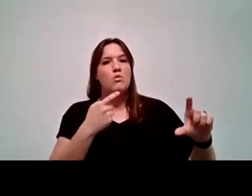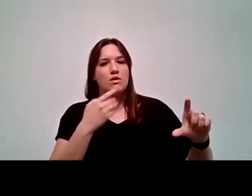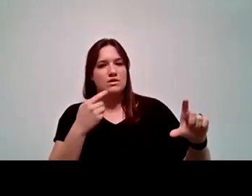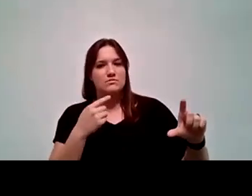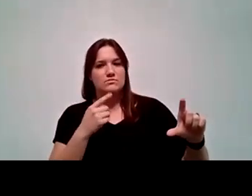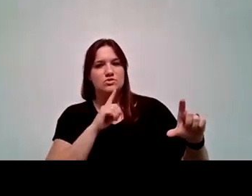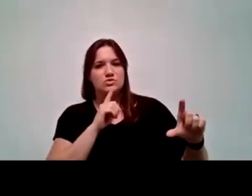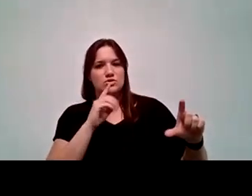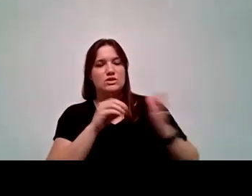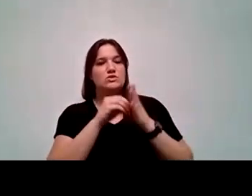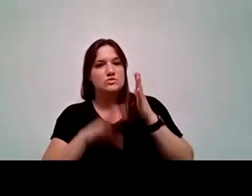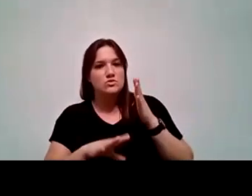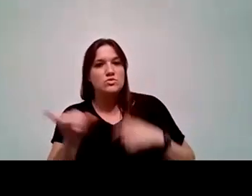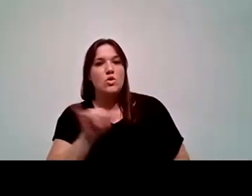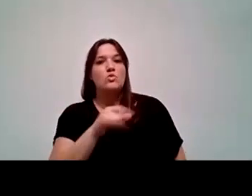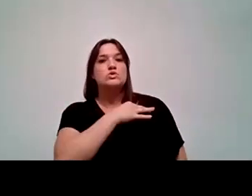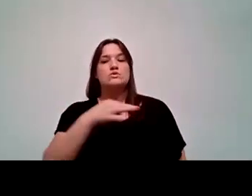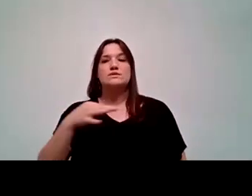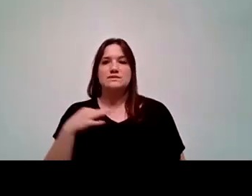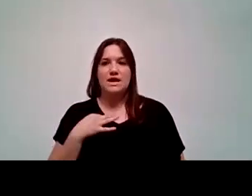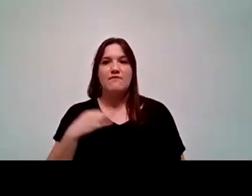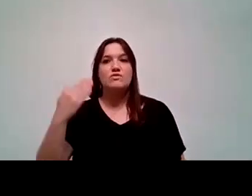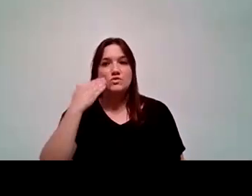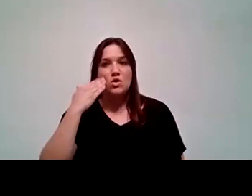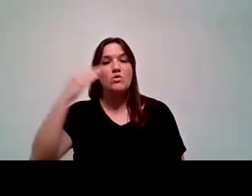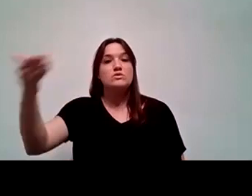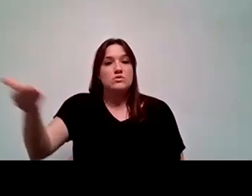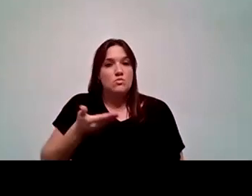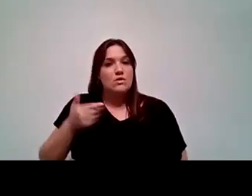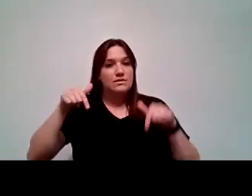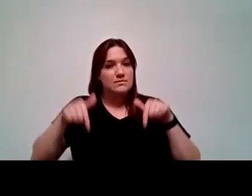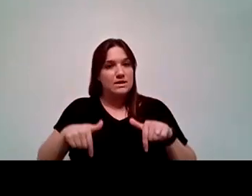but also our faculty and staff know that they're welcome on this campus. Right.